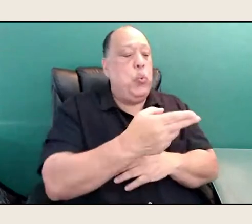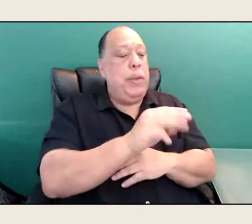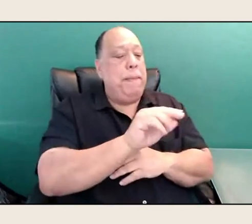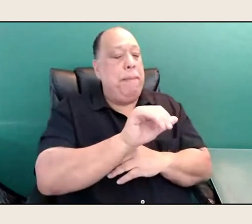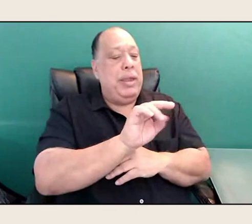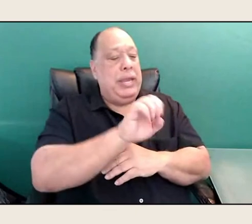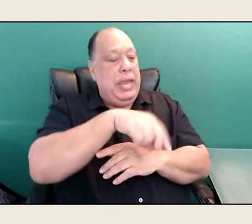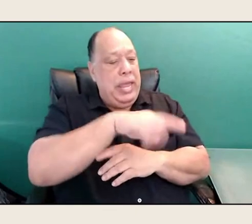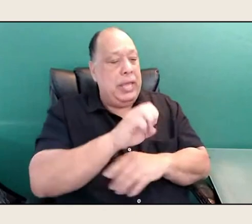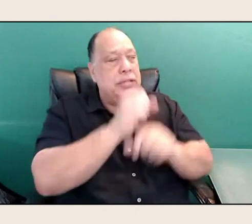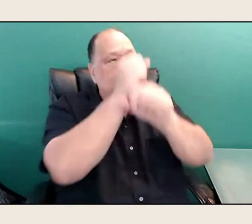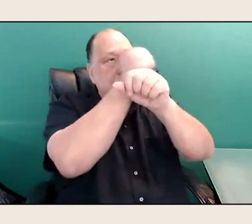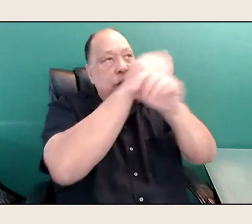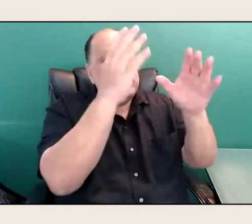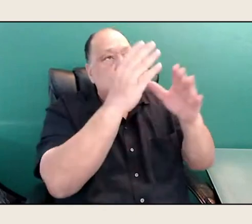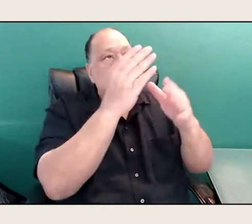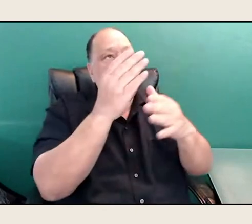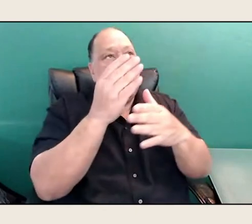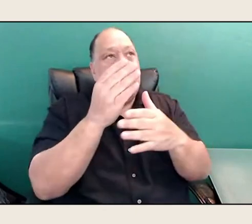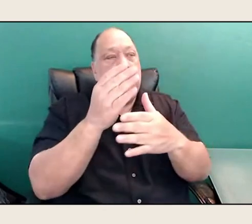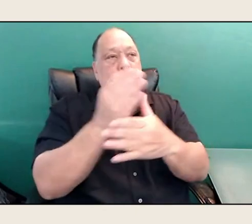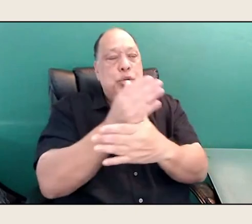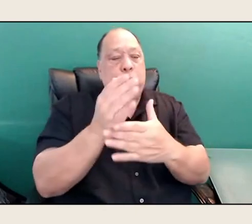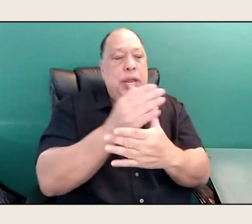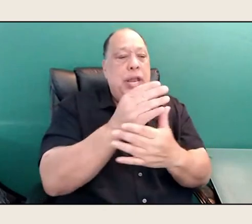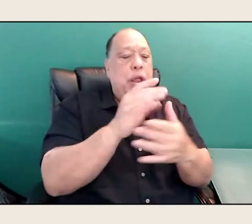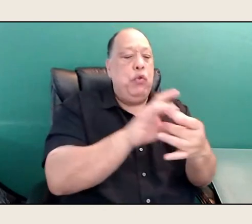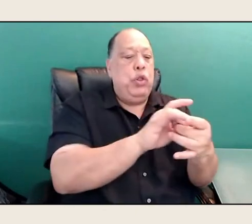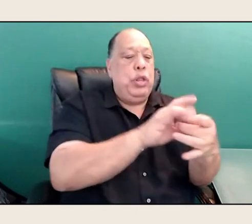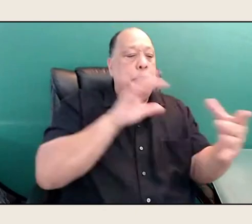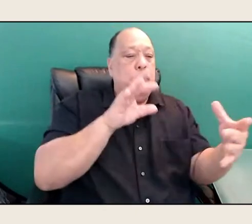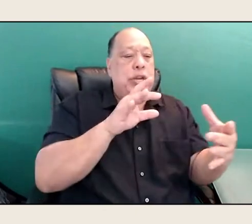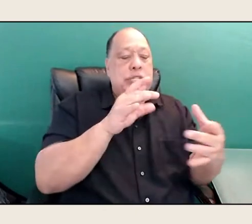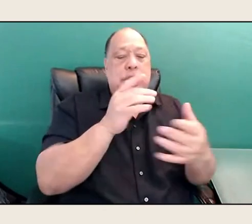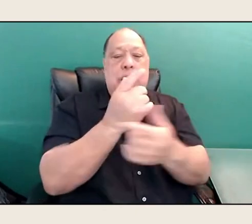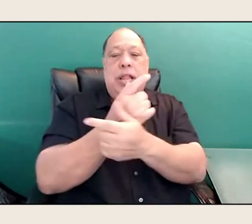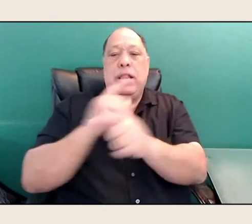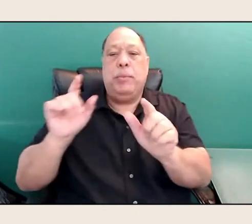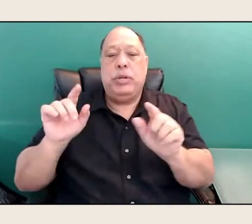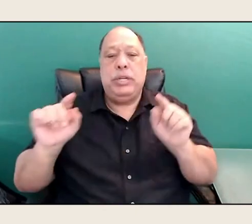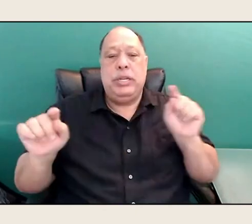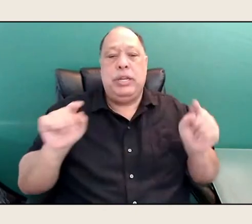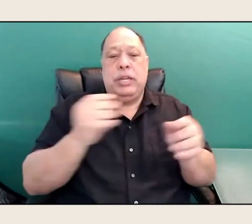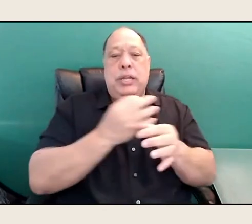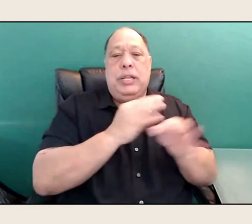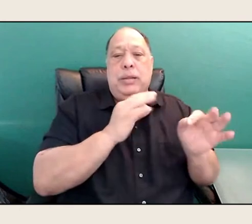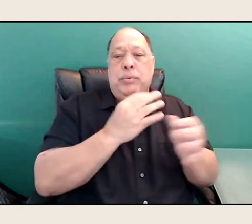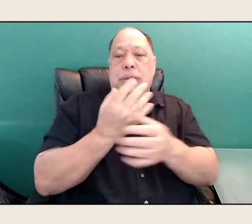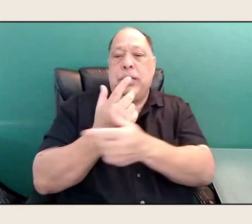as opposed to liberty. And I think that's the gist of the question, is we hear a lot about liberty,